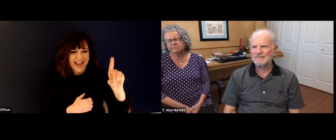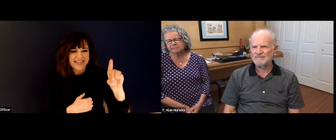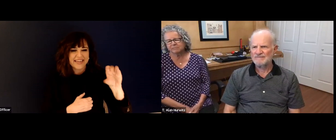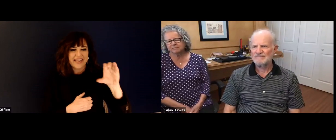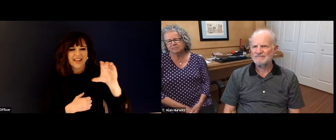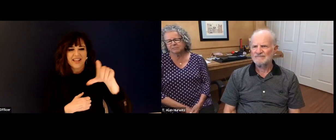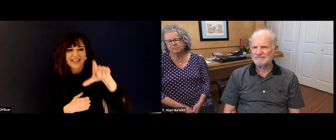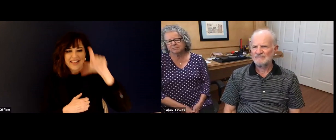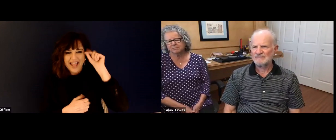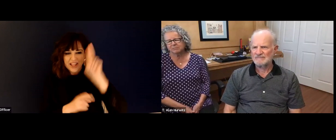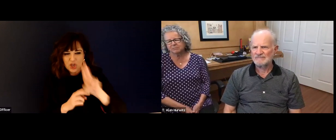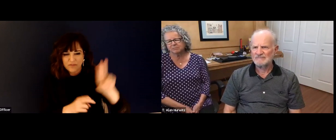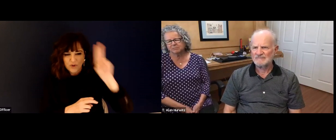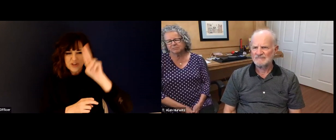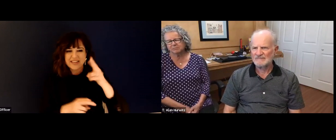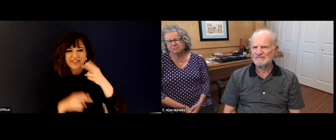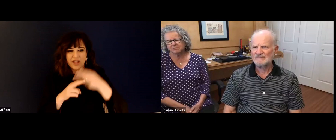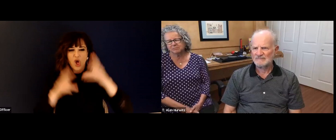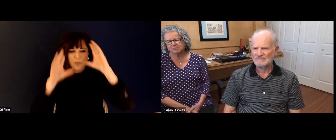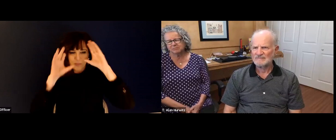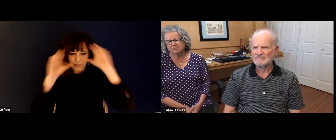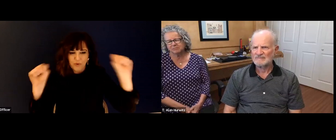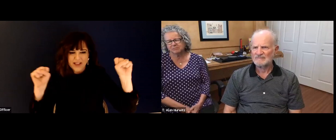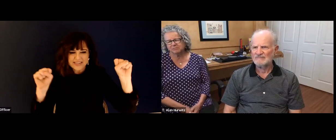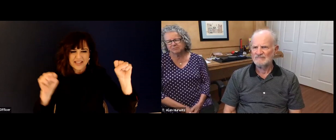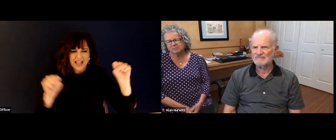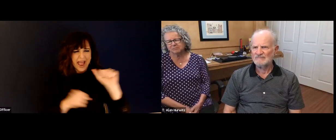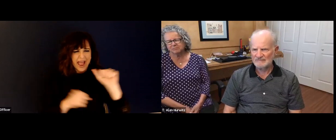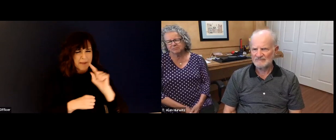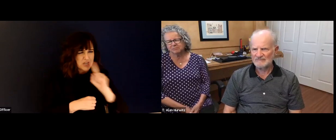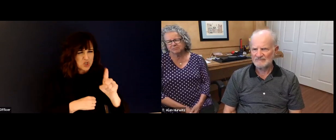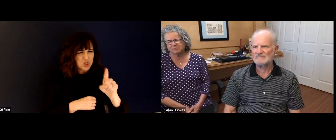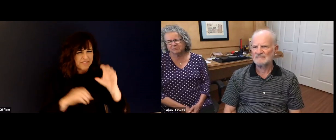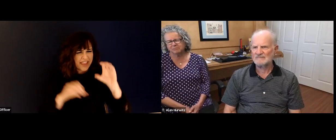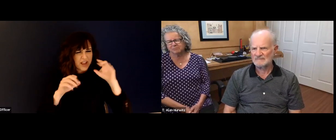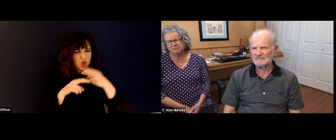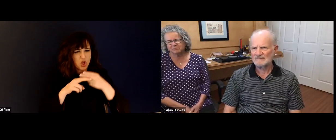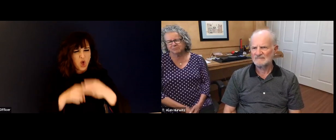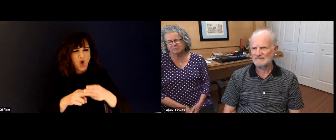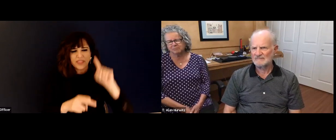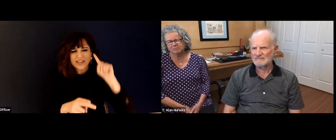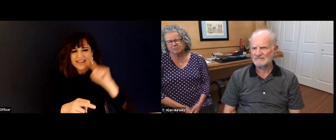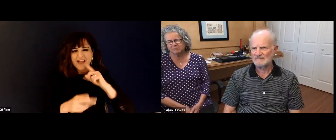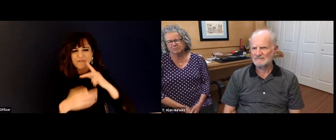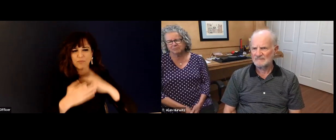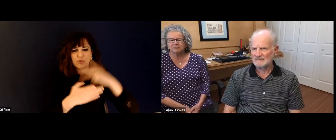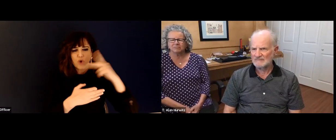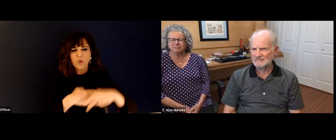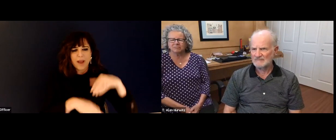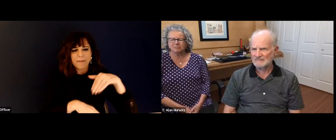especially for deaf students. That makes sense. Because my understanding is that NT ID and